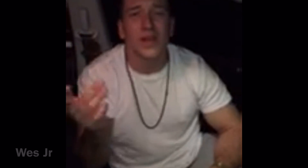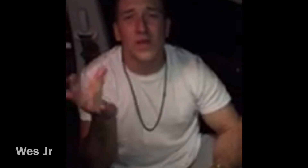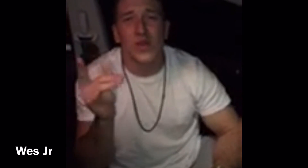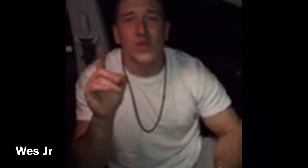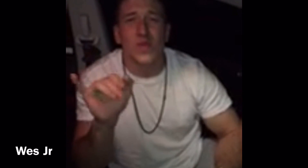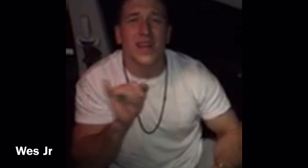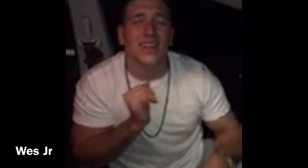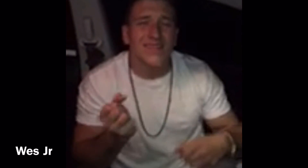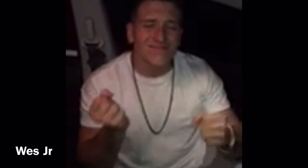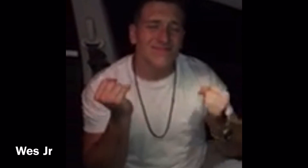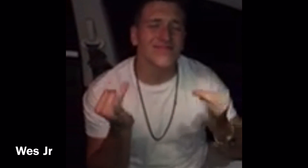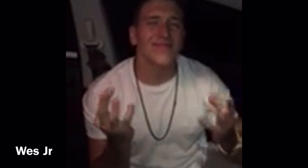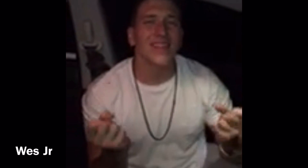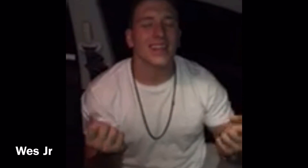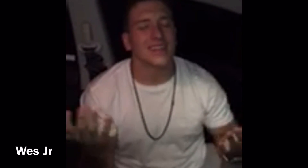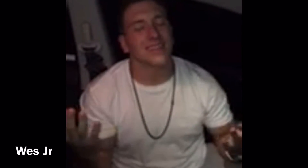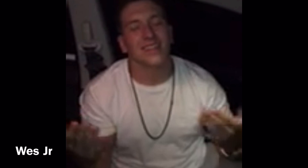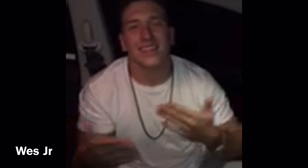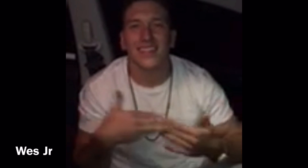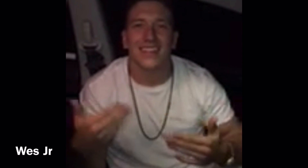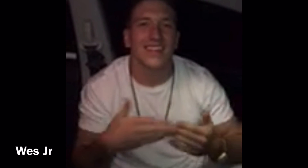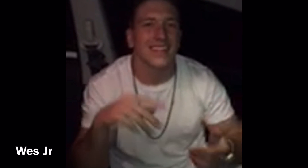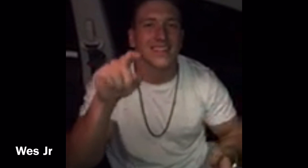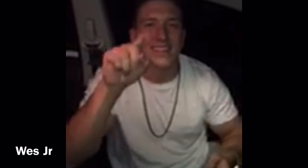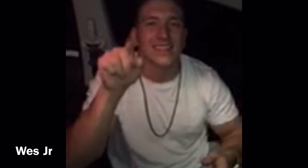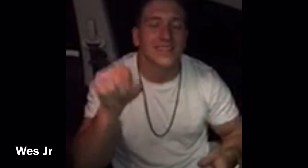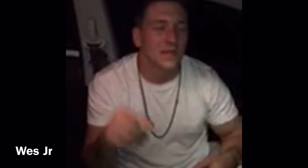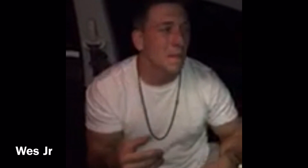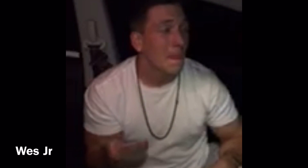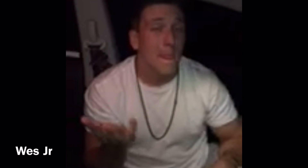Hey, why I sign? That's an easy question.